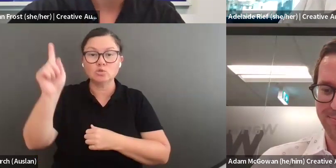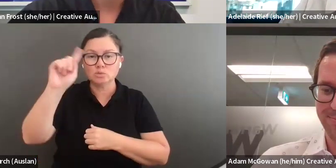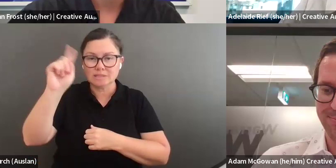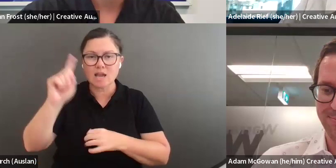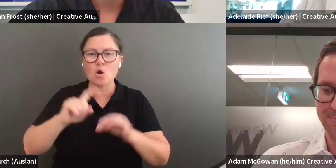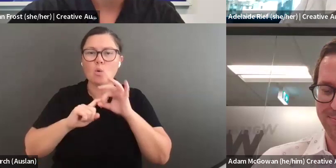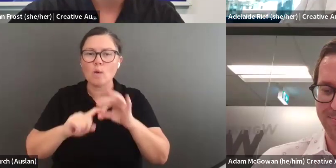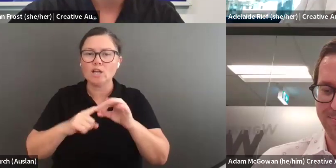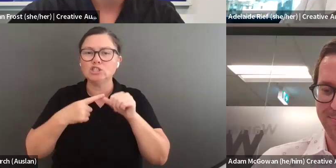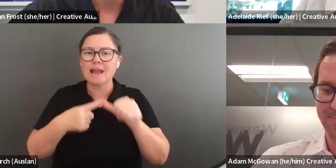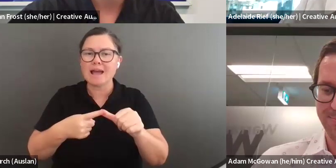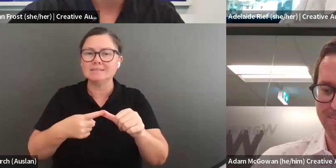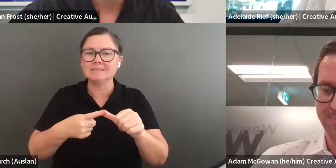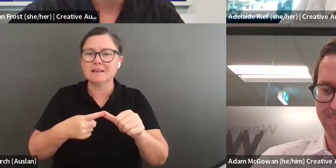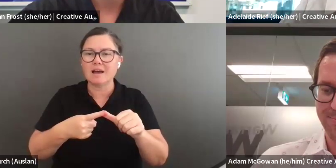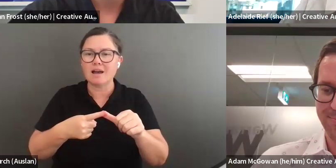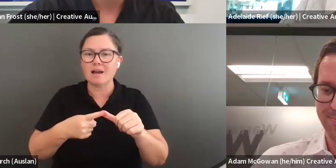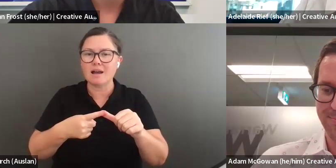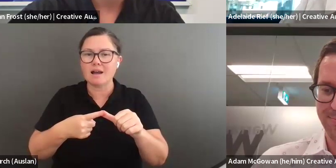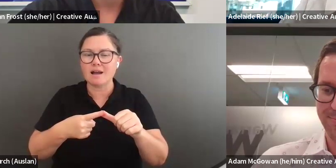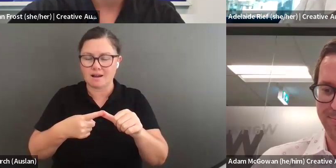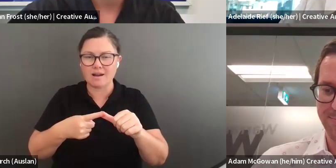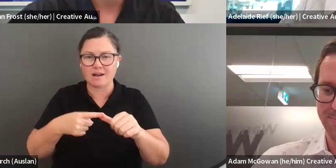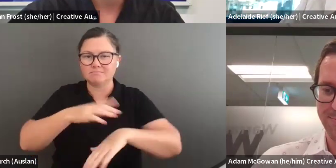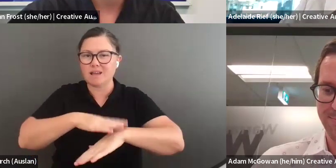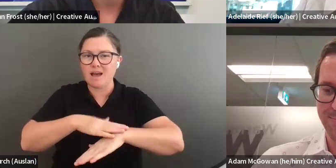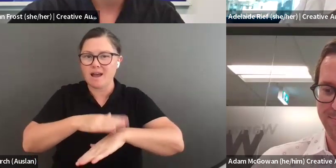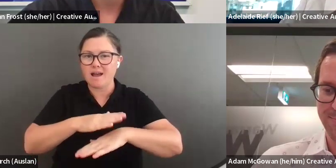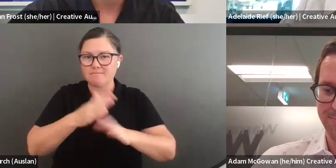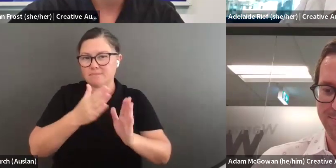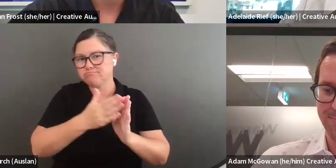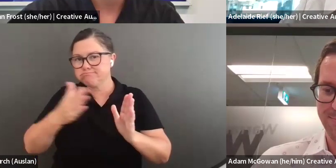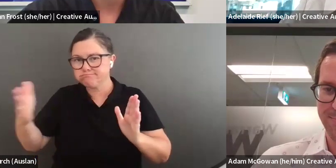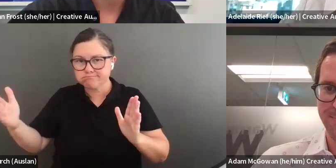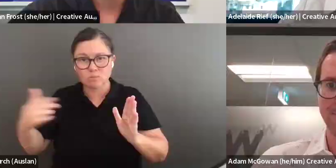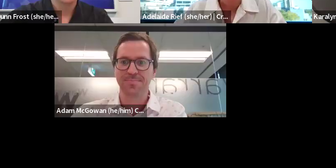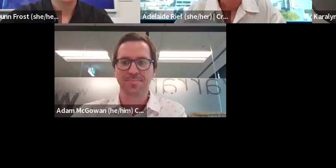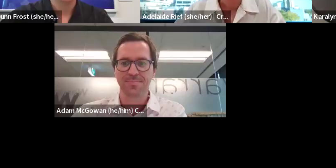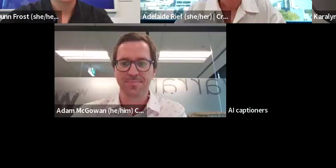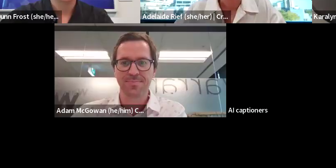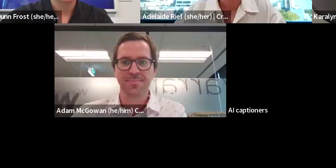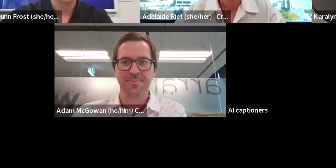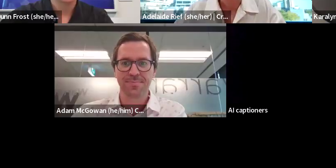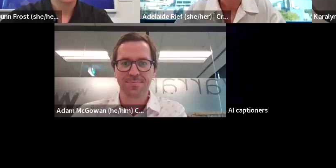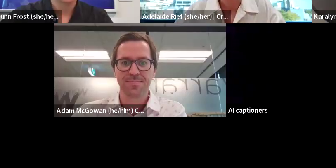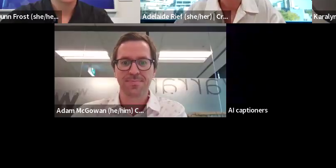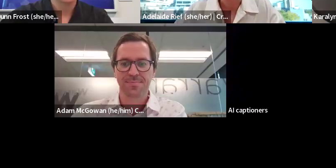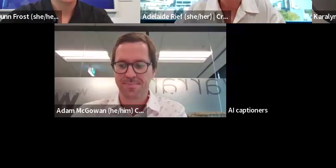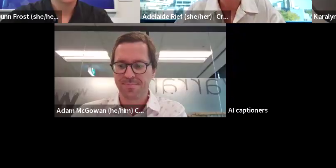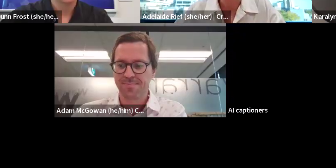question and answer session. We will be able to answer many of your